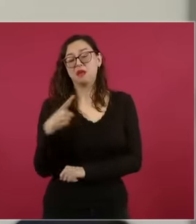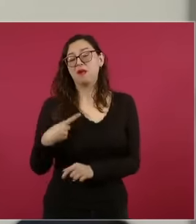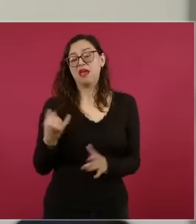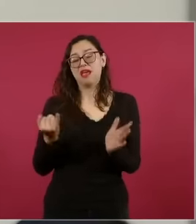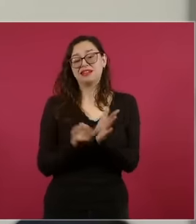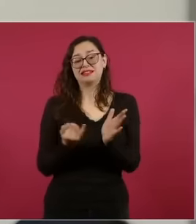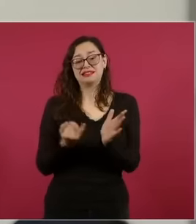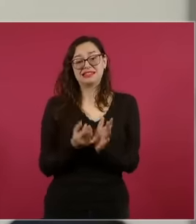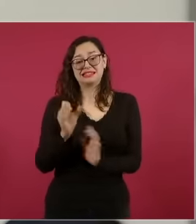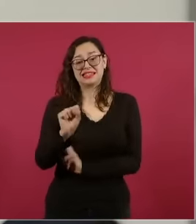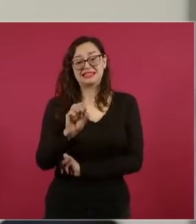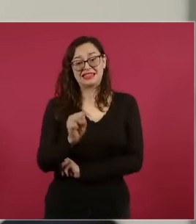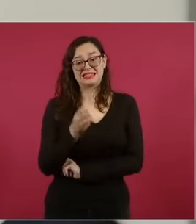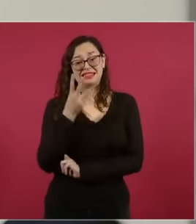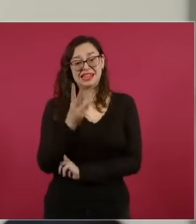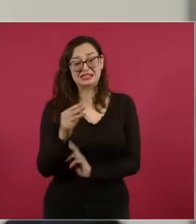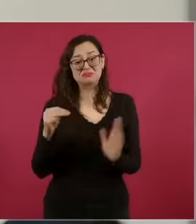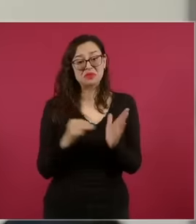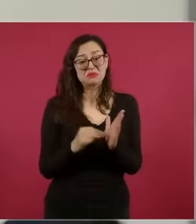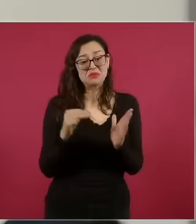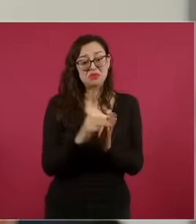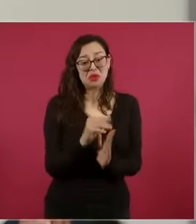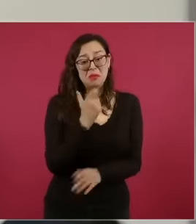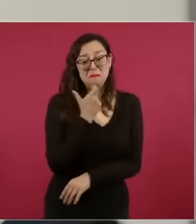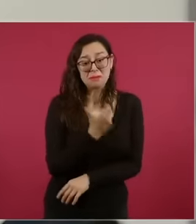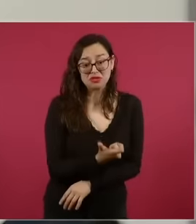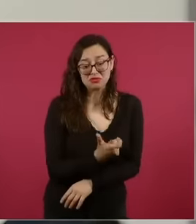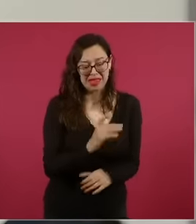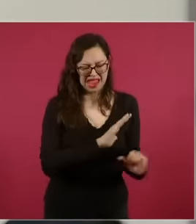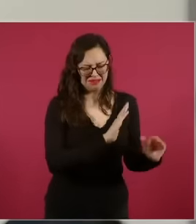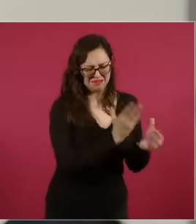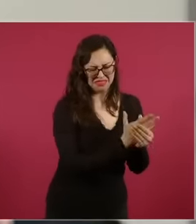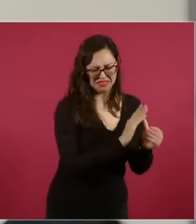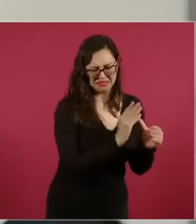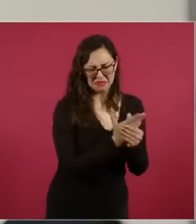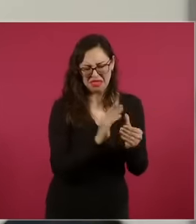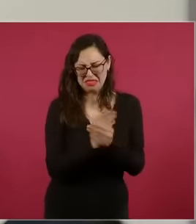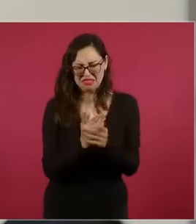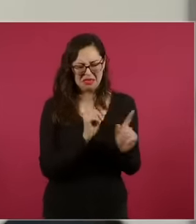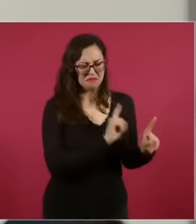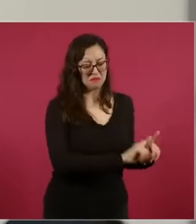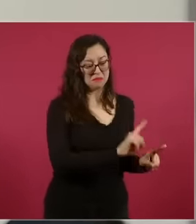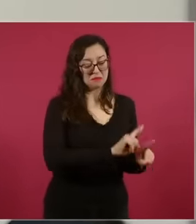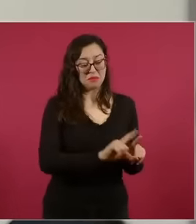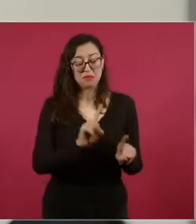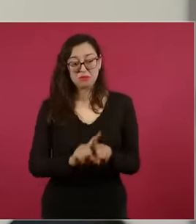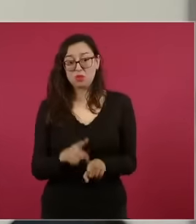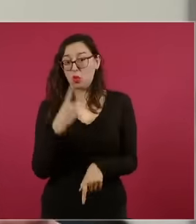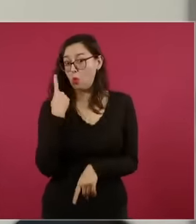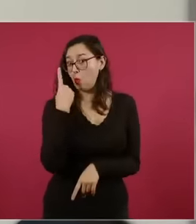supreme court talking about the judicial power of the businessmen who are recording eh part